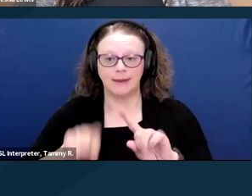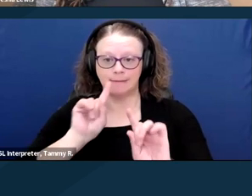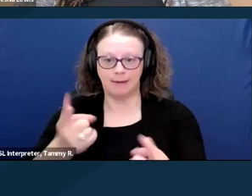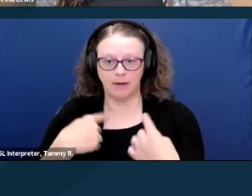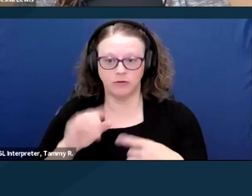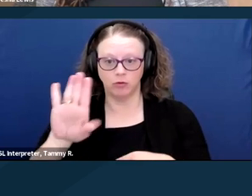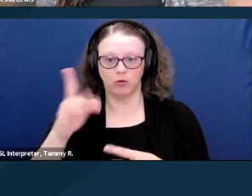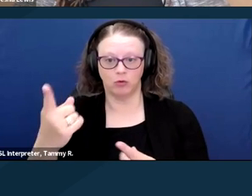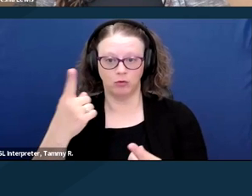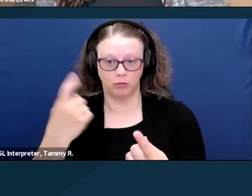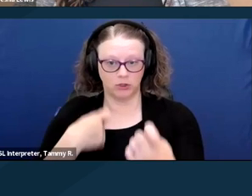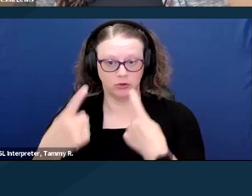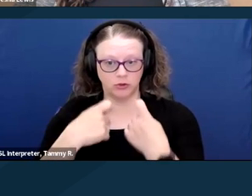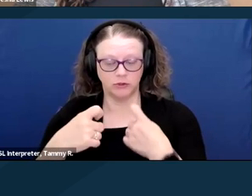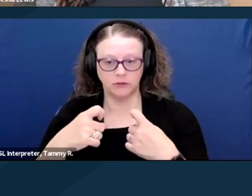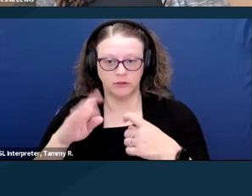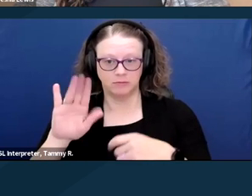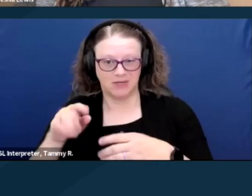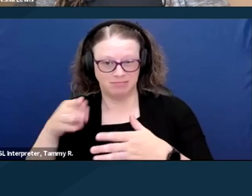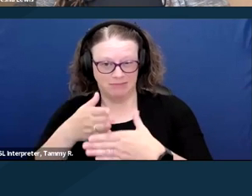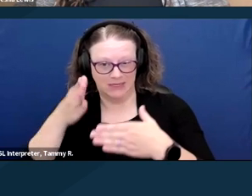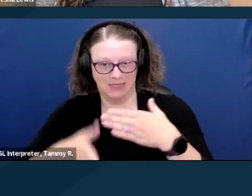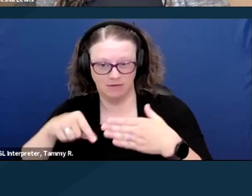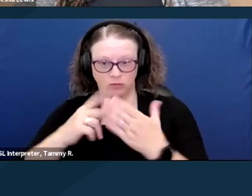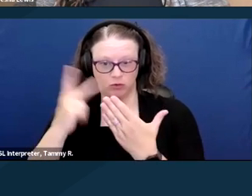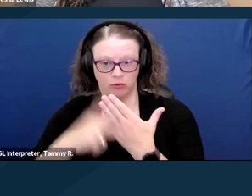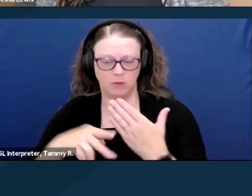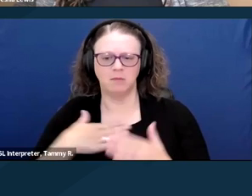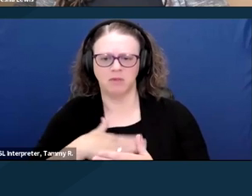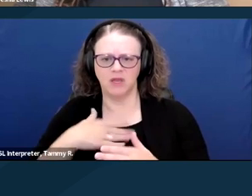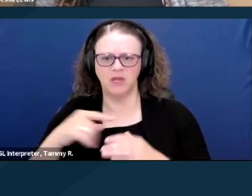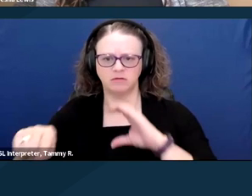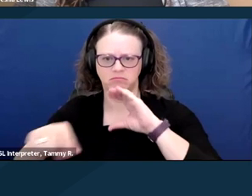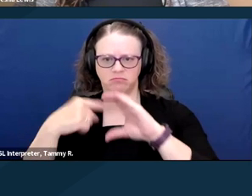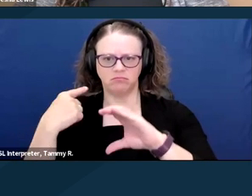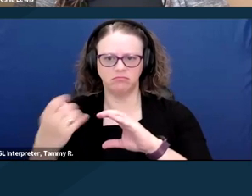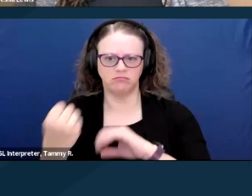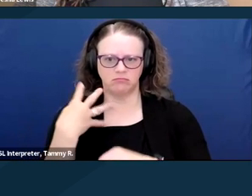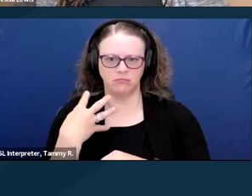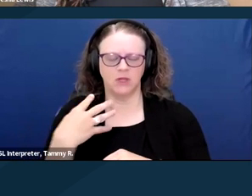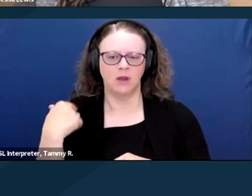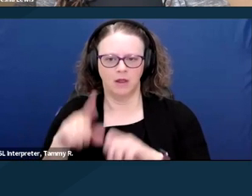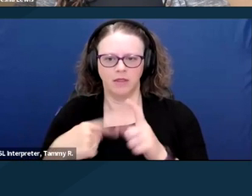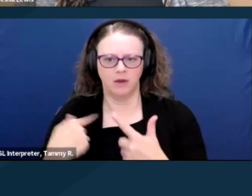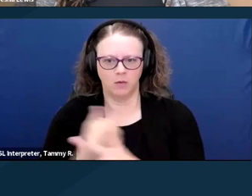of the program, please send us your email address along with your questions so that we can follow up